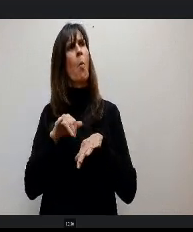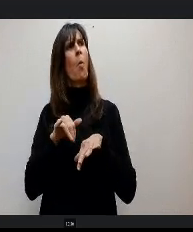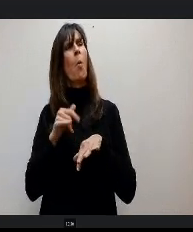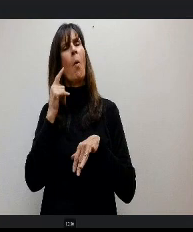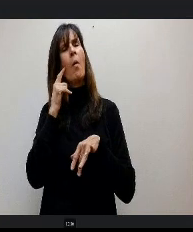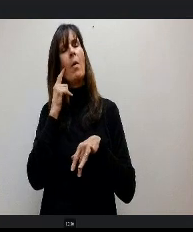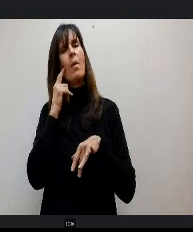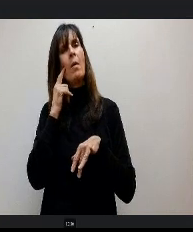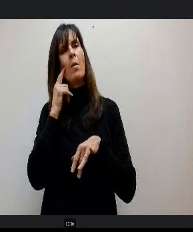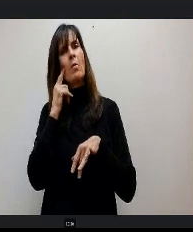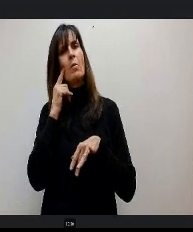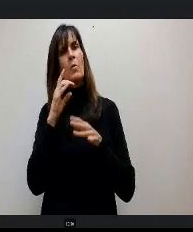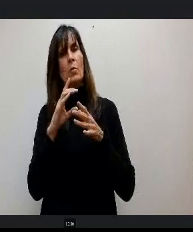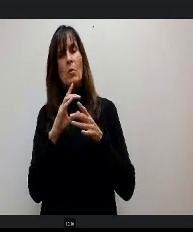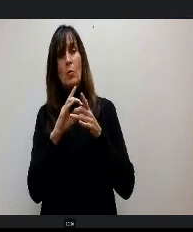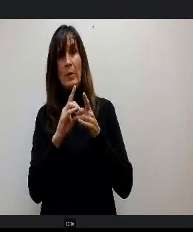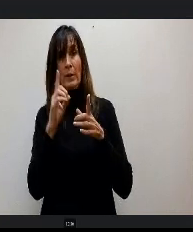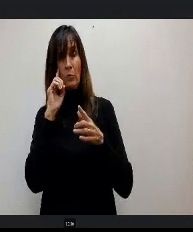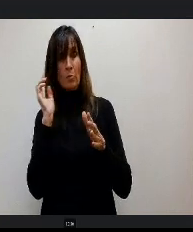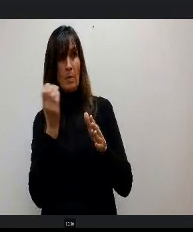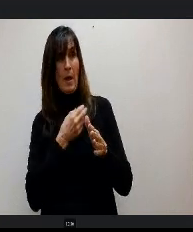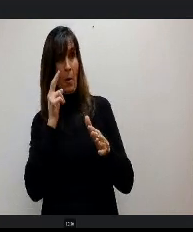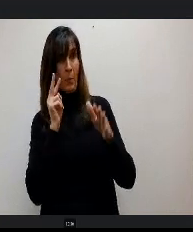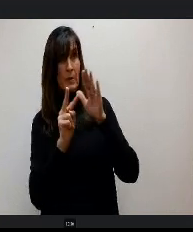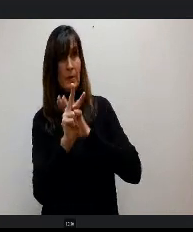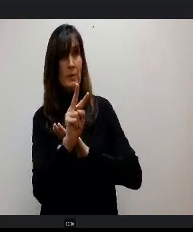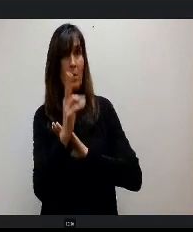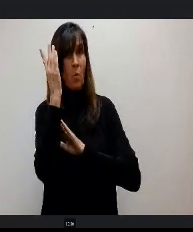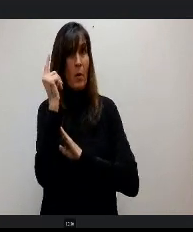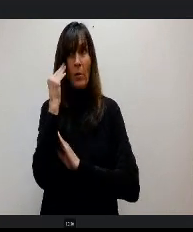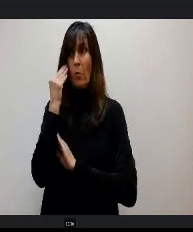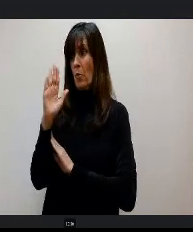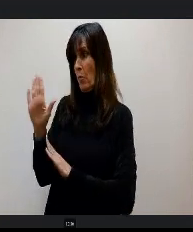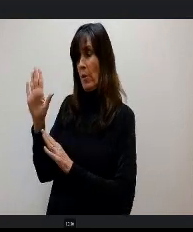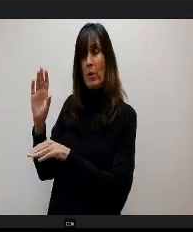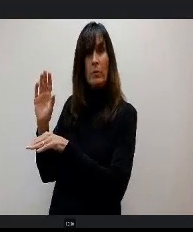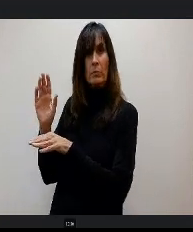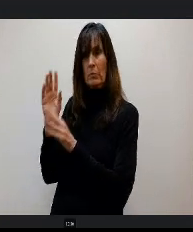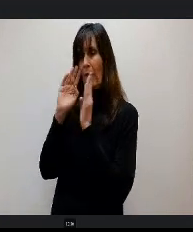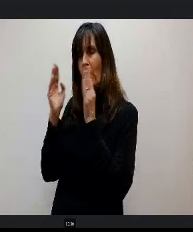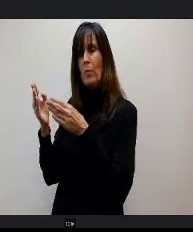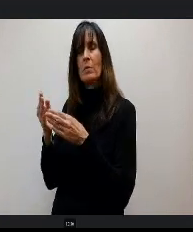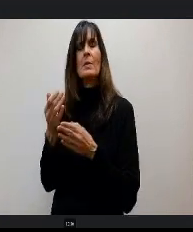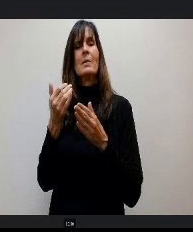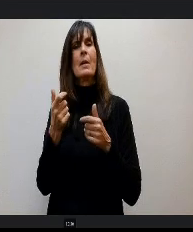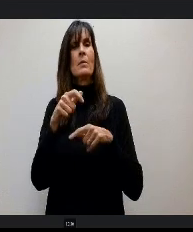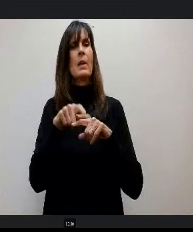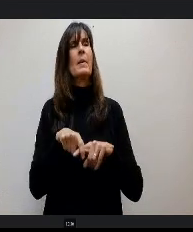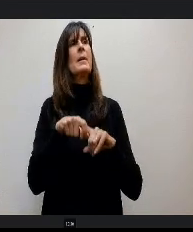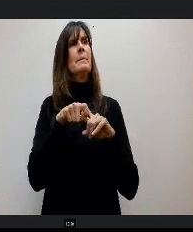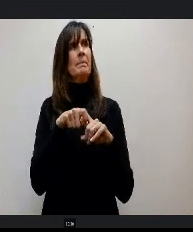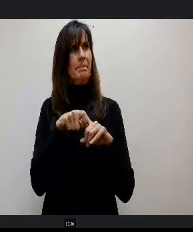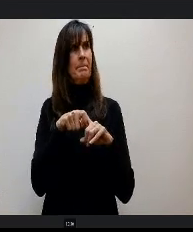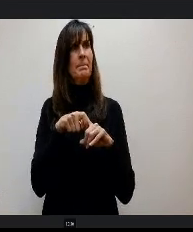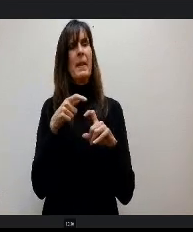d on our prediction because we're not knowing what everyone else is going to do this would give us opportunity to have a two year cycle